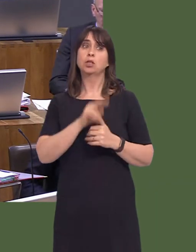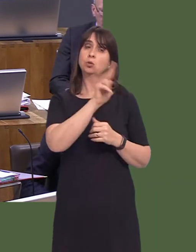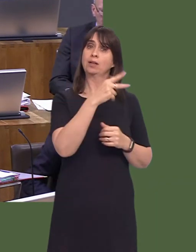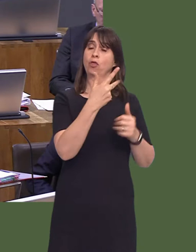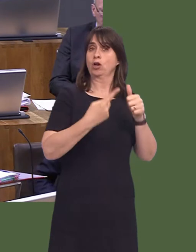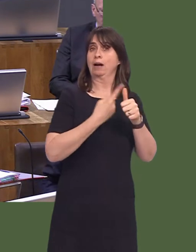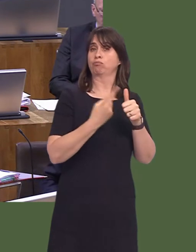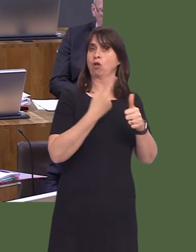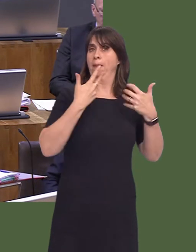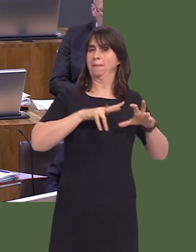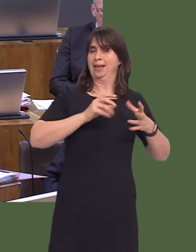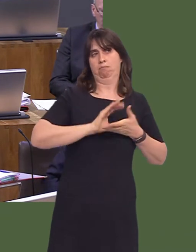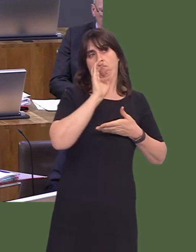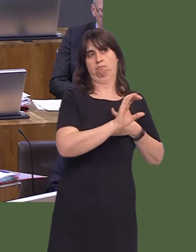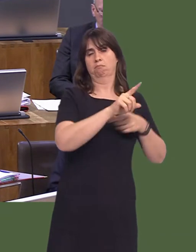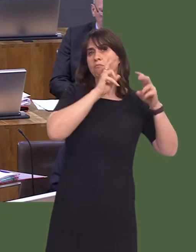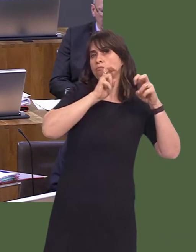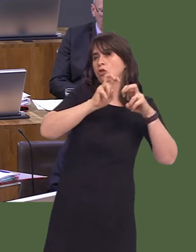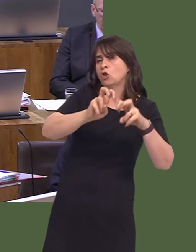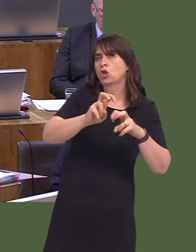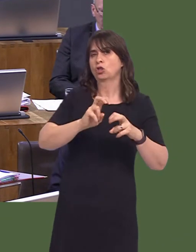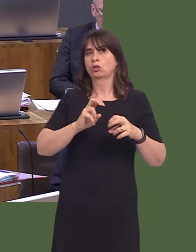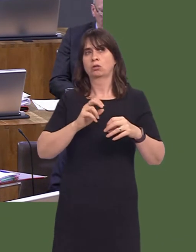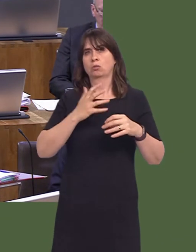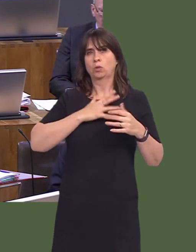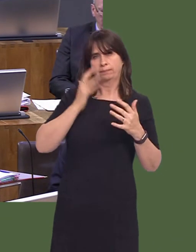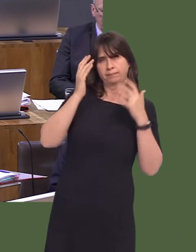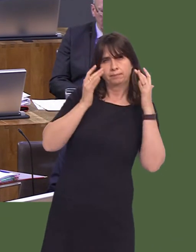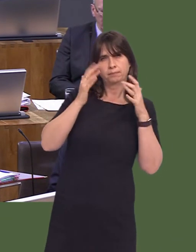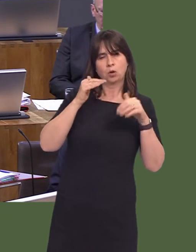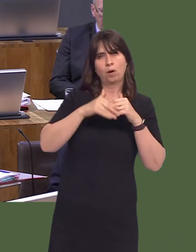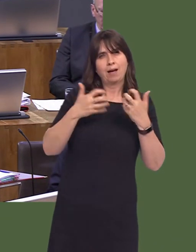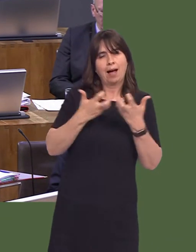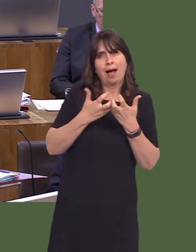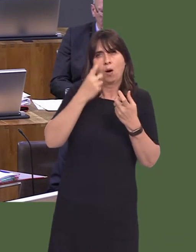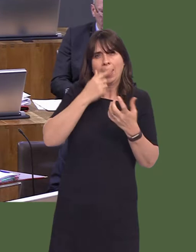we commissioned research looking at the basic principles of sustainable community-based